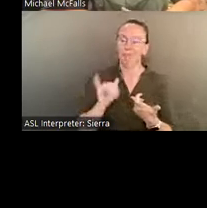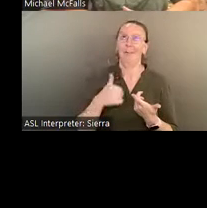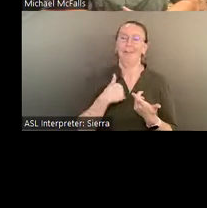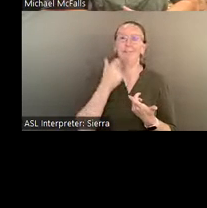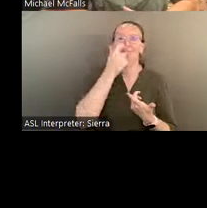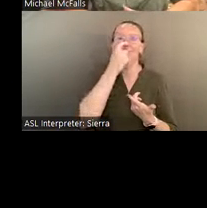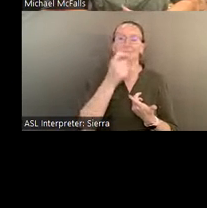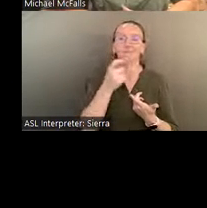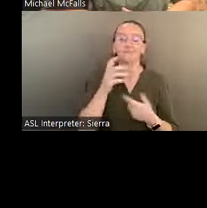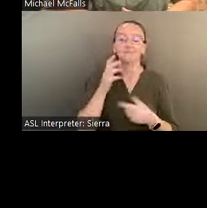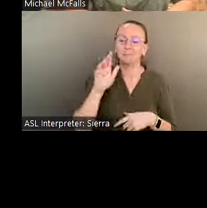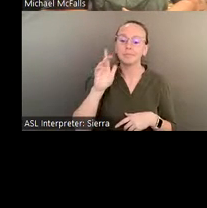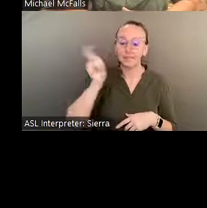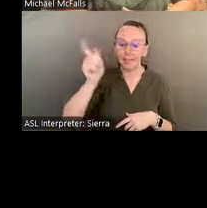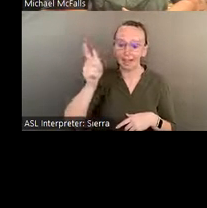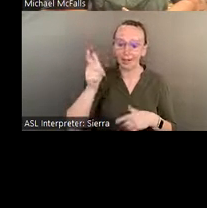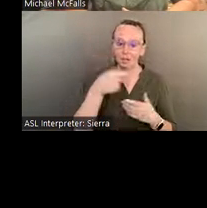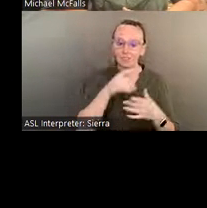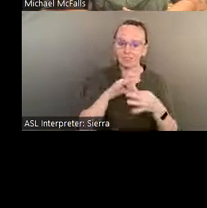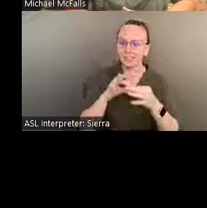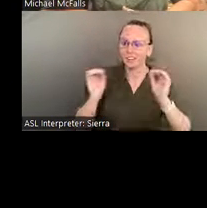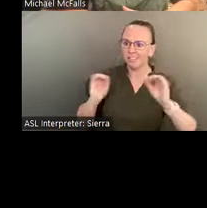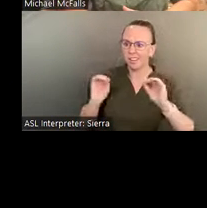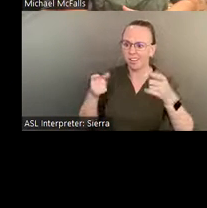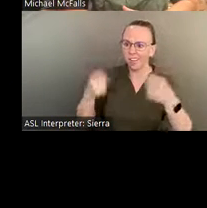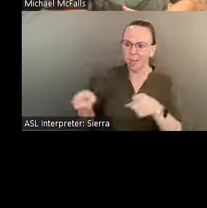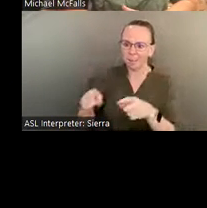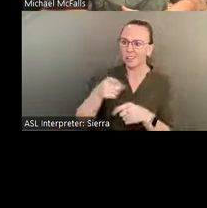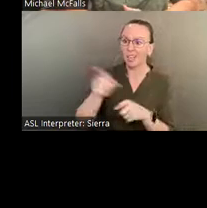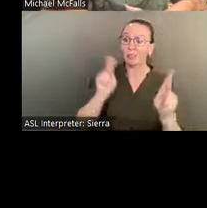ever did come out of it, then; people still won't buy any of my art."